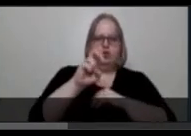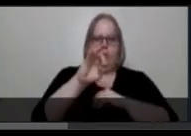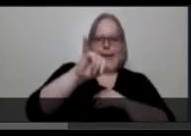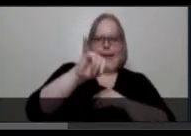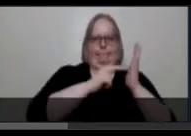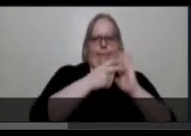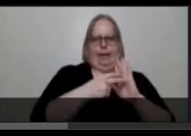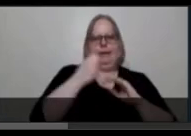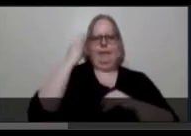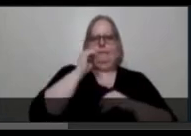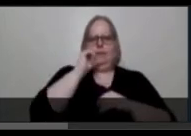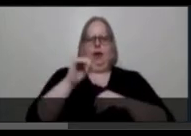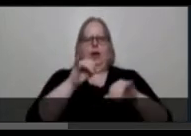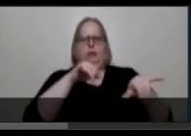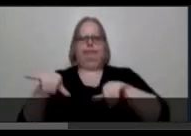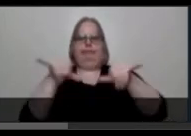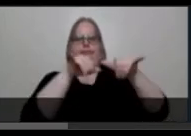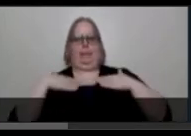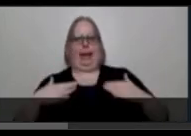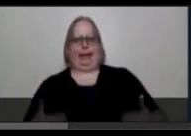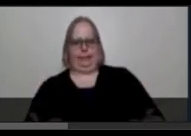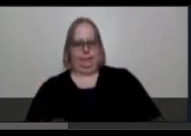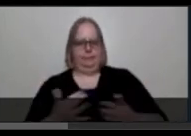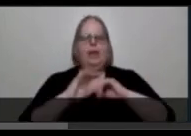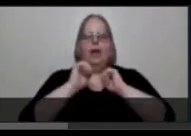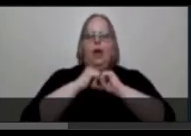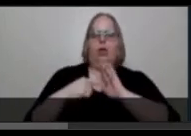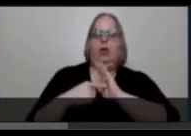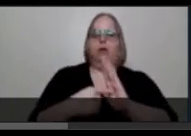They do this by: Offering political education workshops